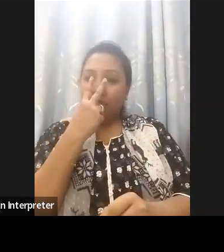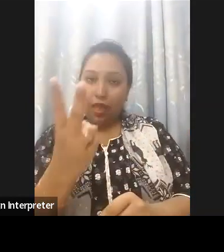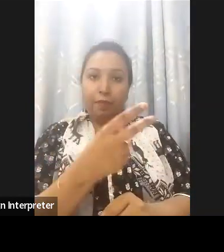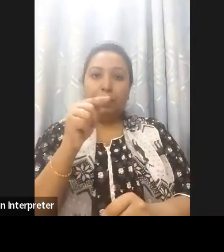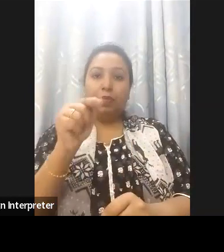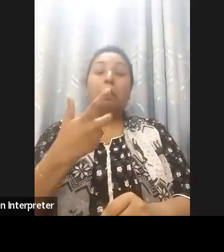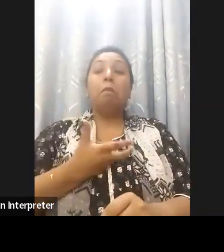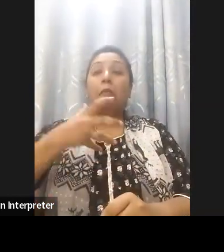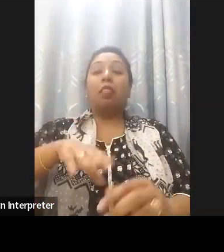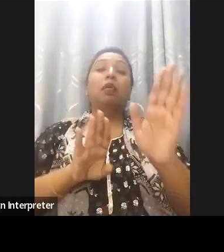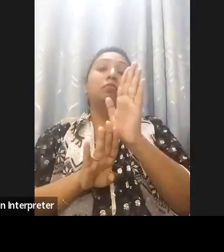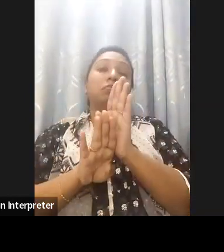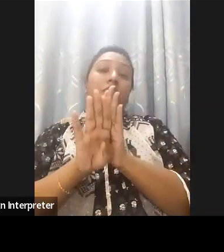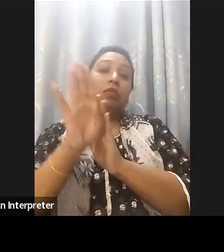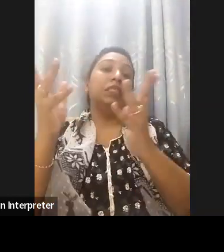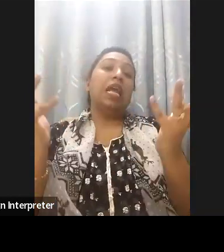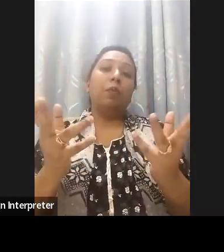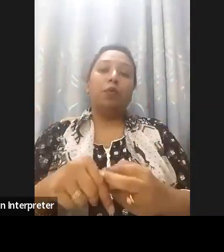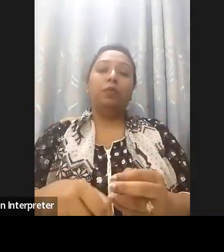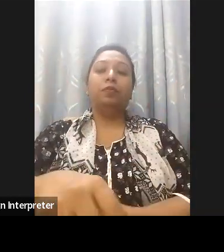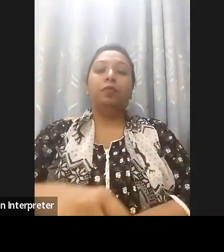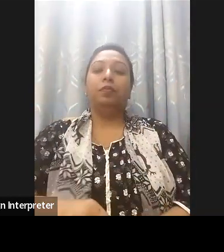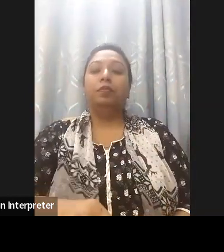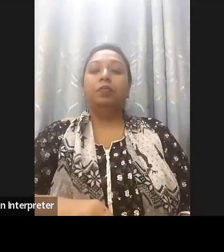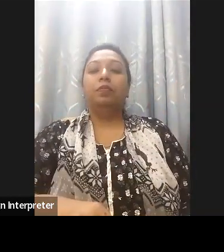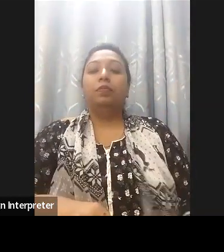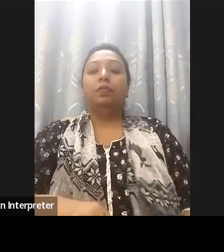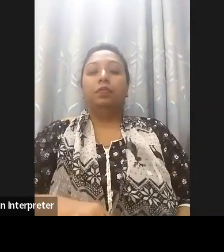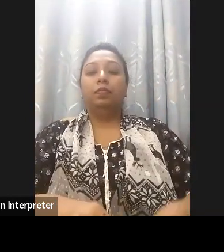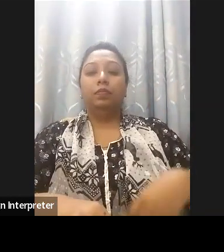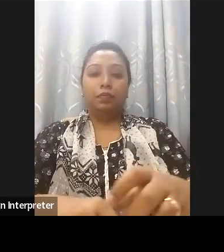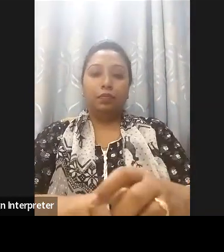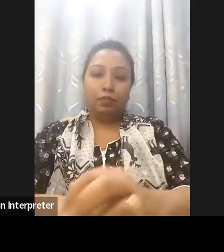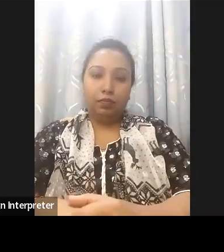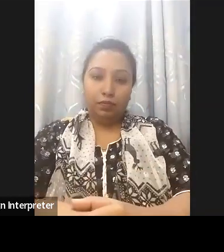how we are progressing towards digital inclusion could you please play the video, or if you allow